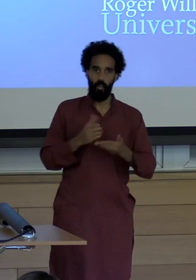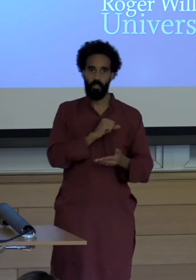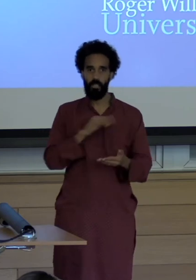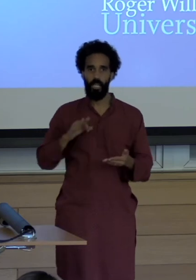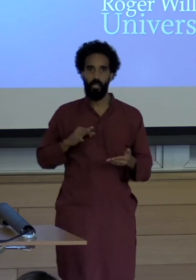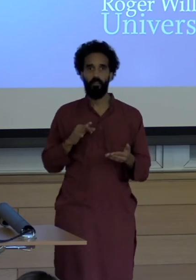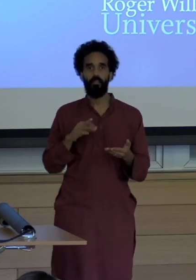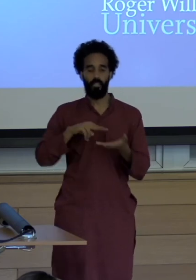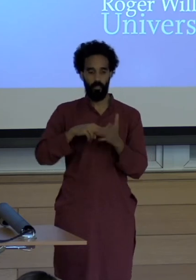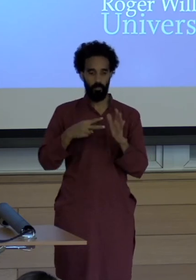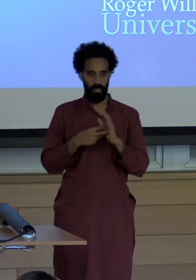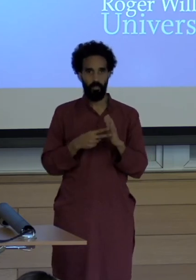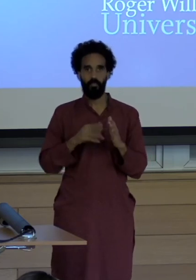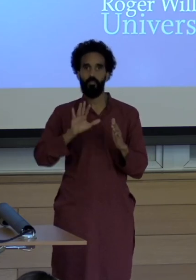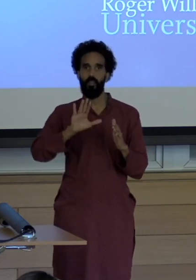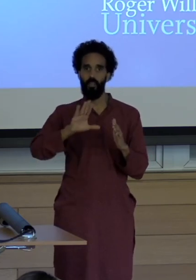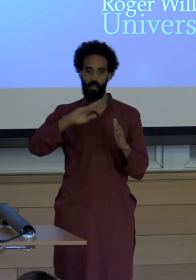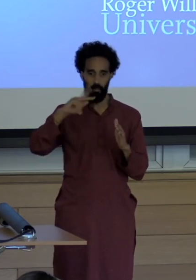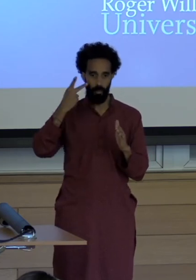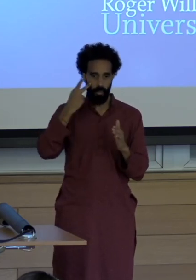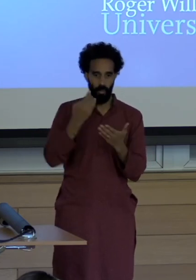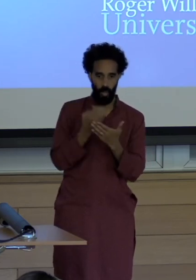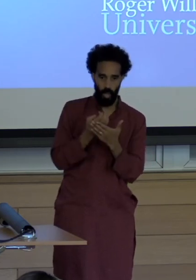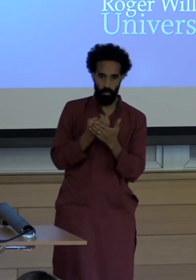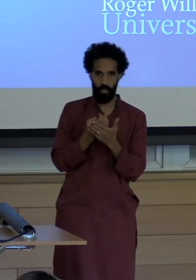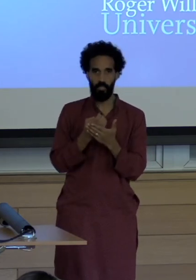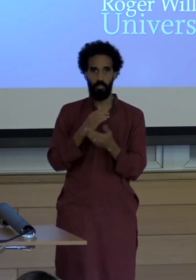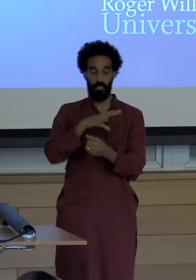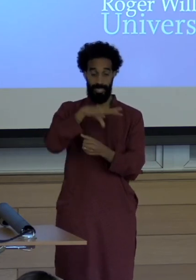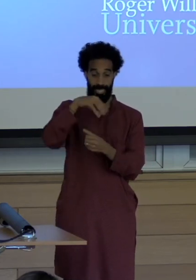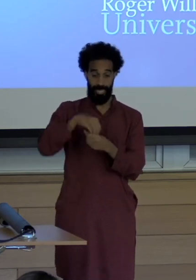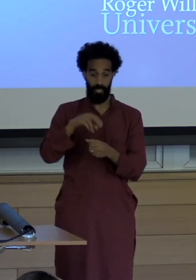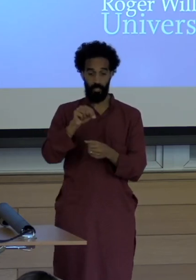intricacy the political economy of news media coverage